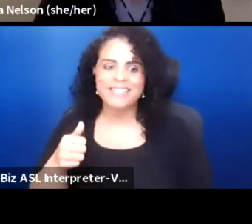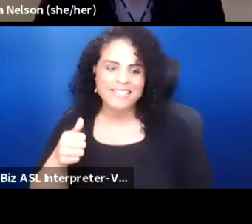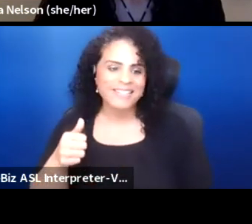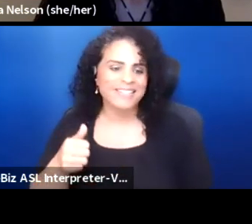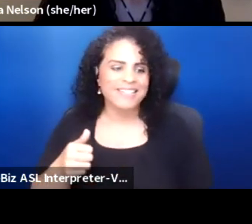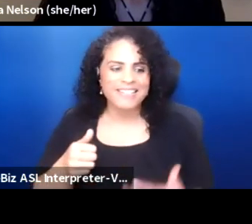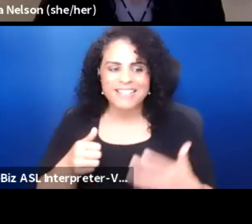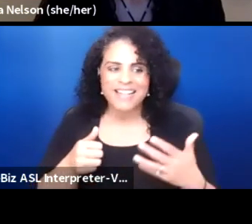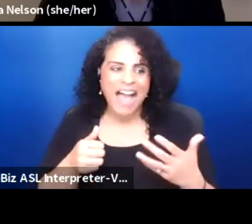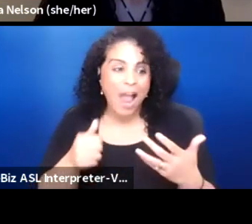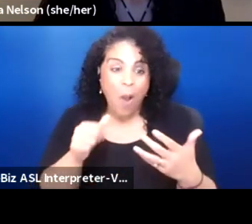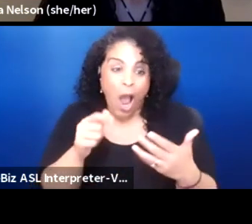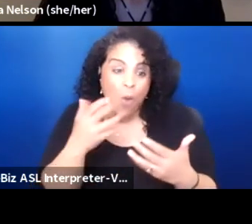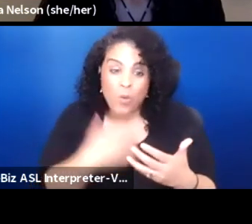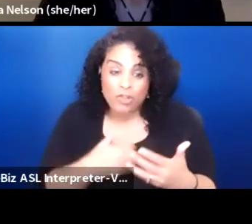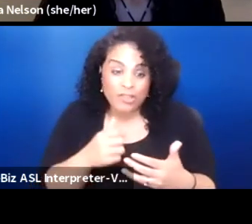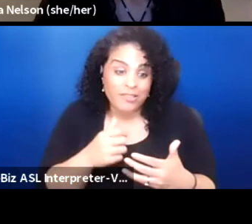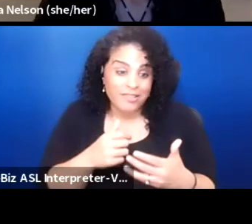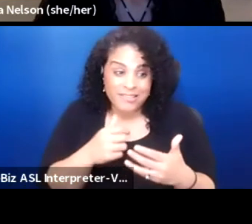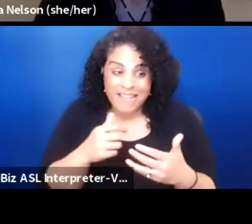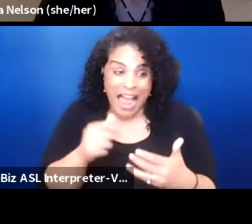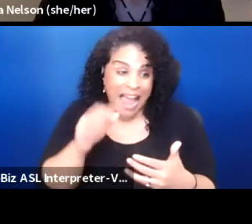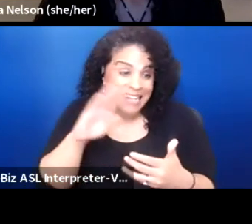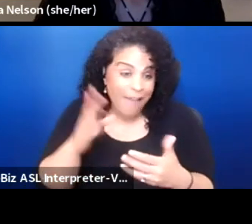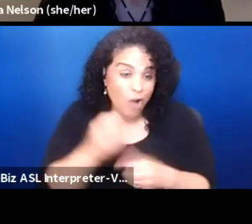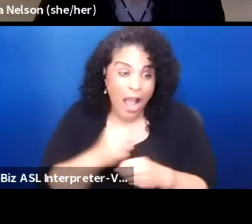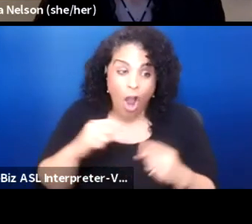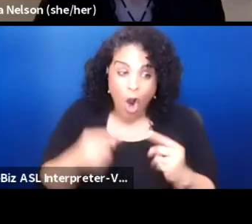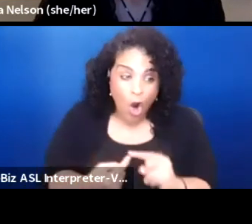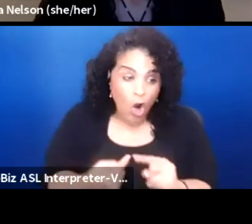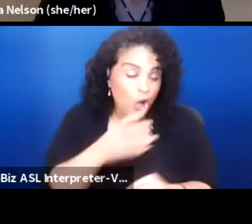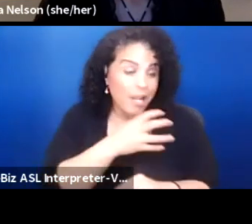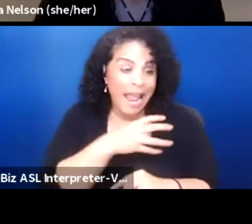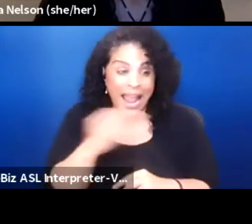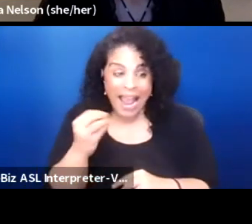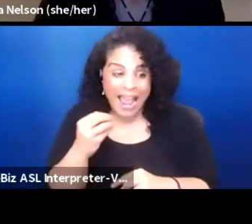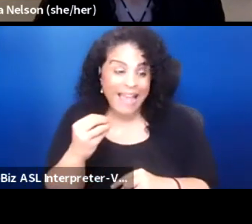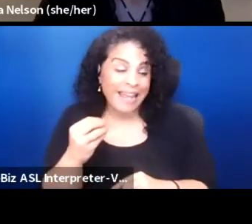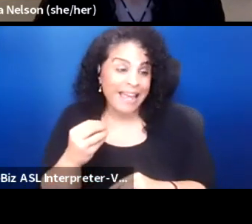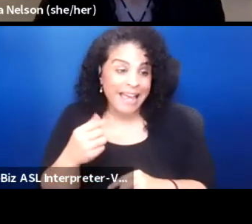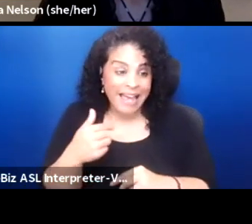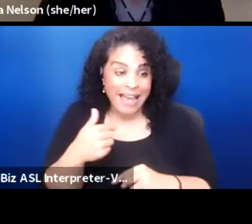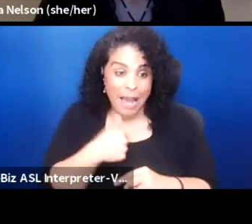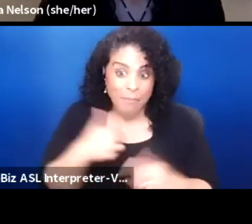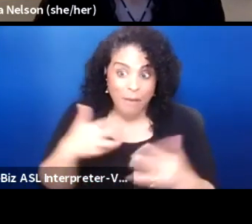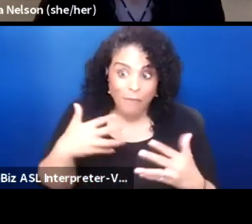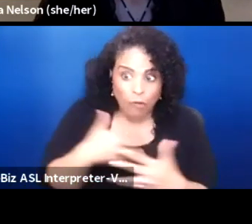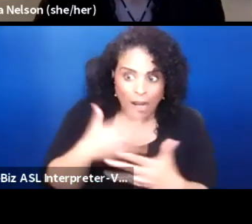and I wish that I never got hurt in these choices but it's just a chance to be take